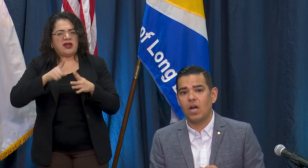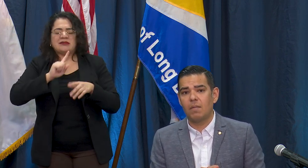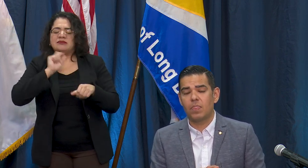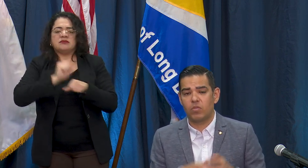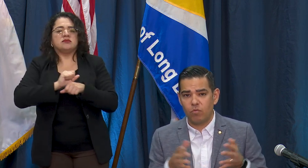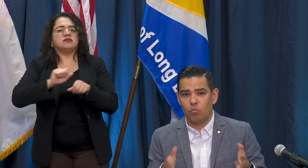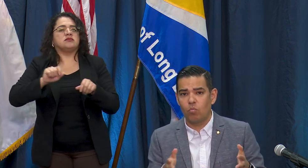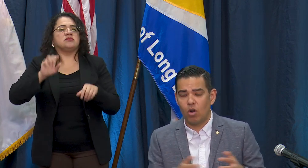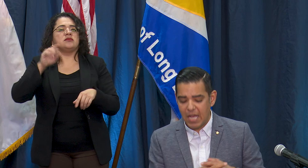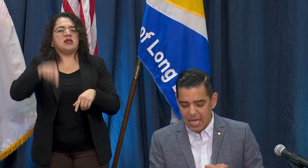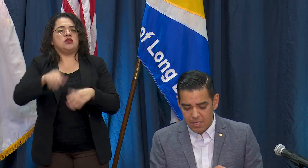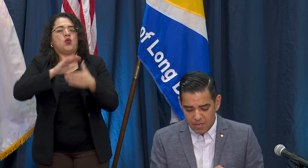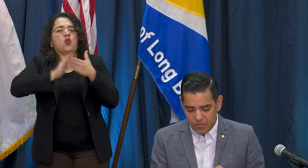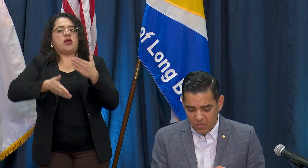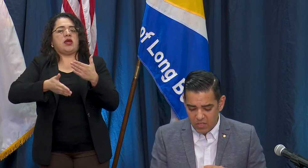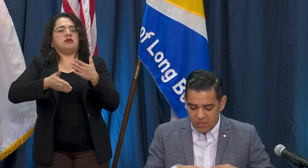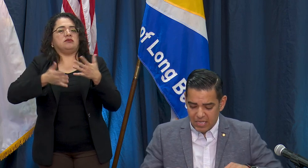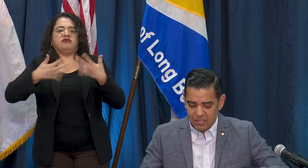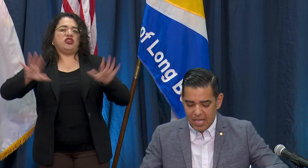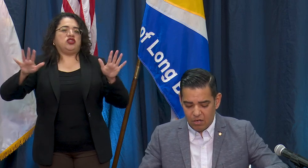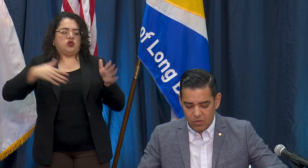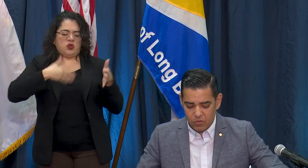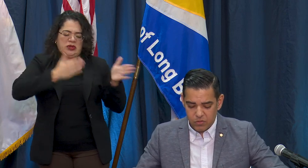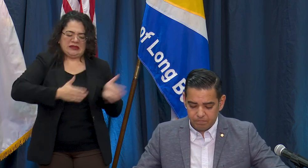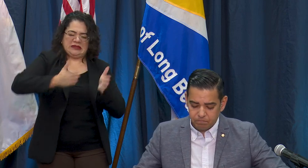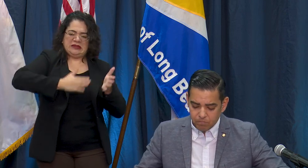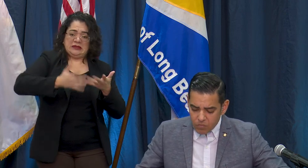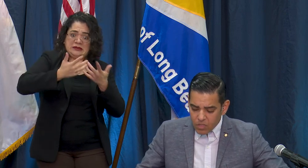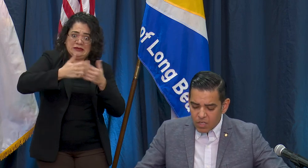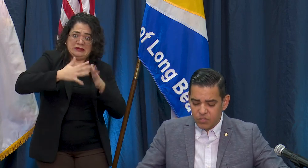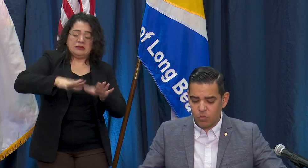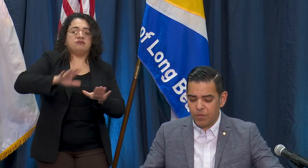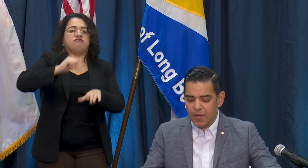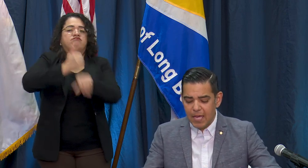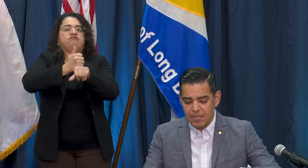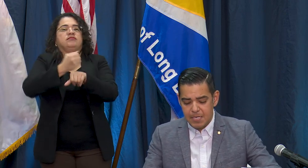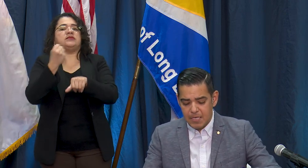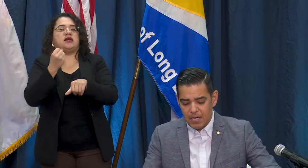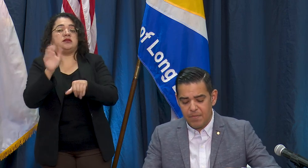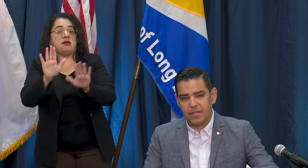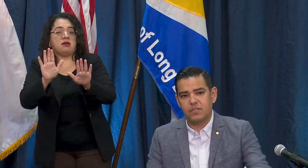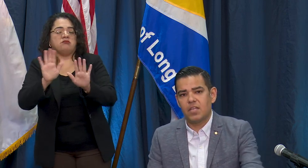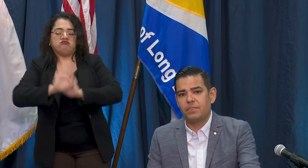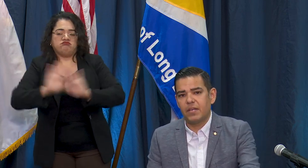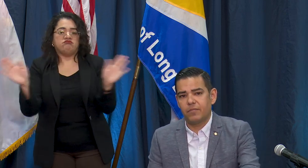more ahead in the days ahead on those. That's the update for